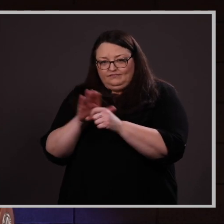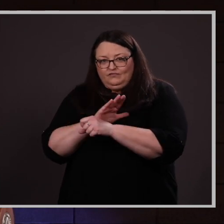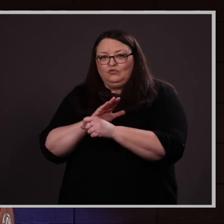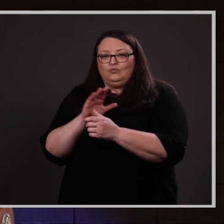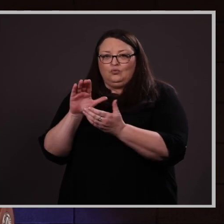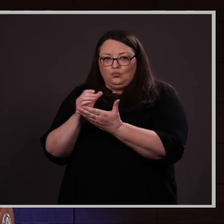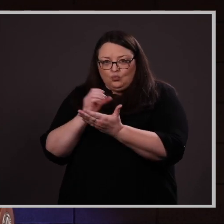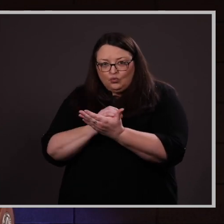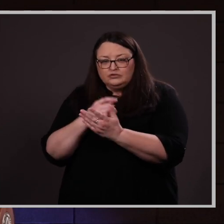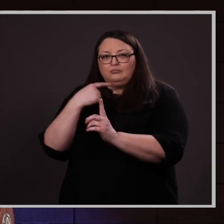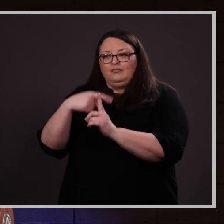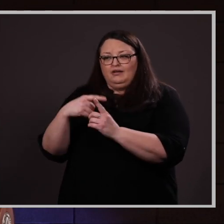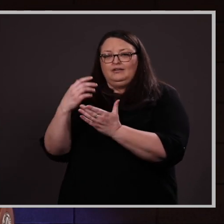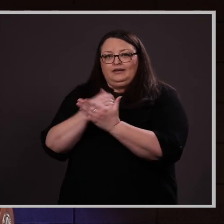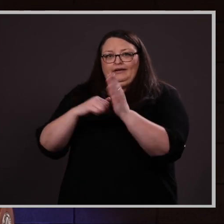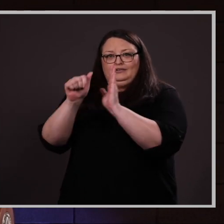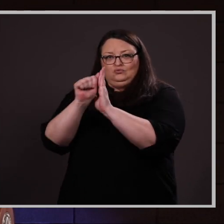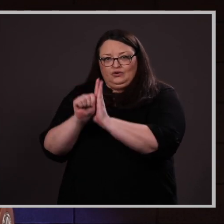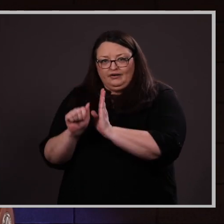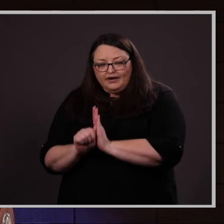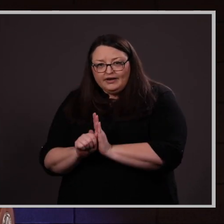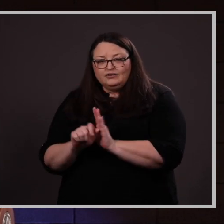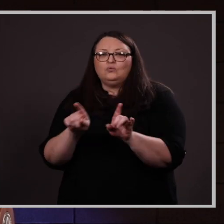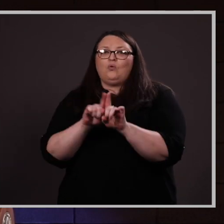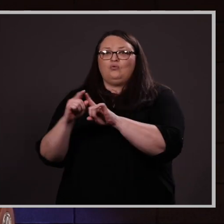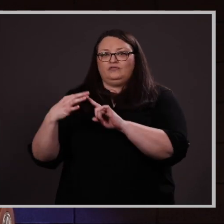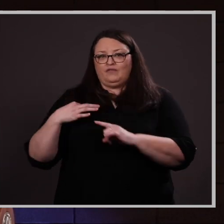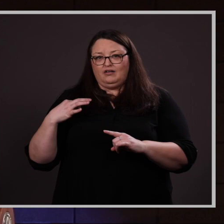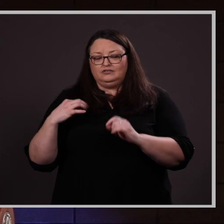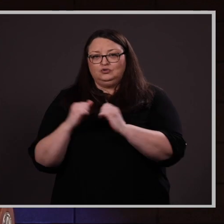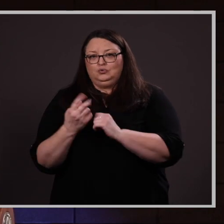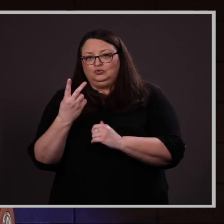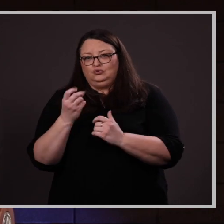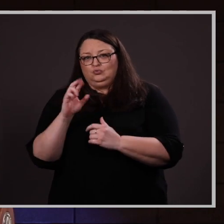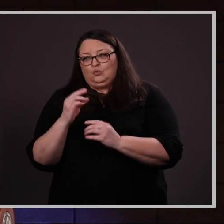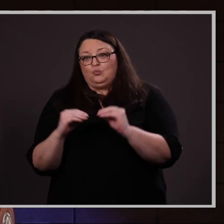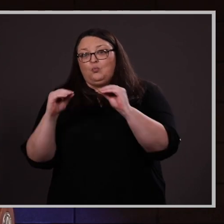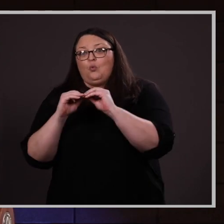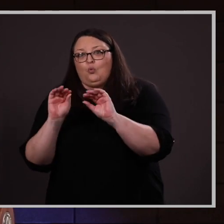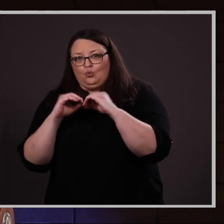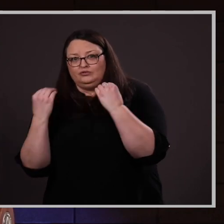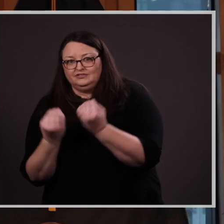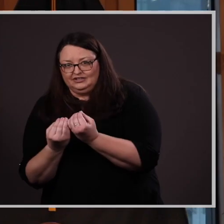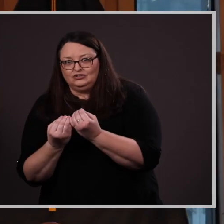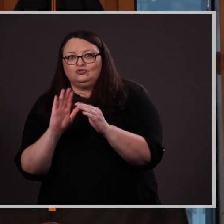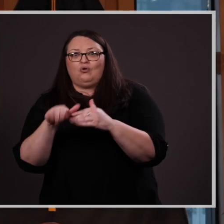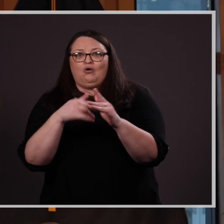getting straight A’s) and volunteering with two or more organizations.